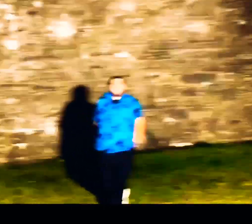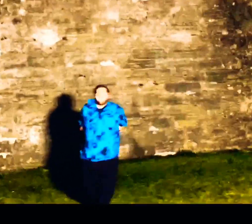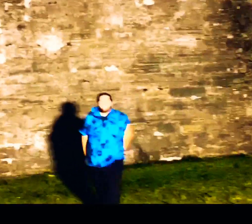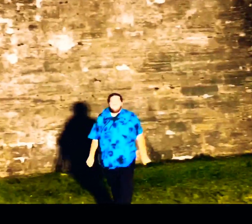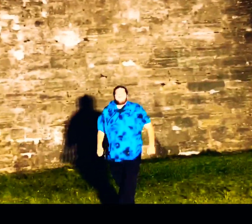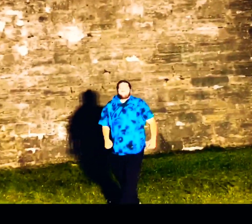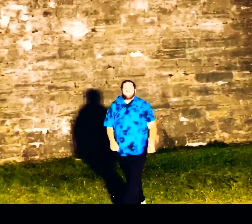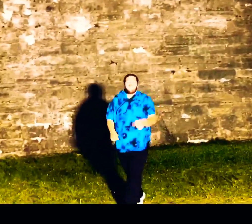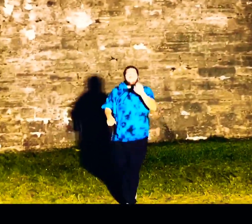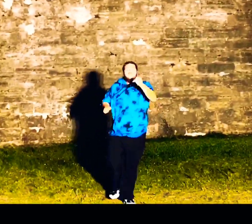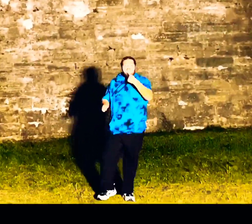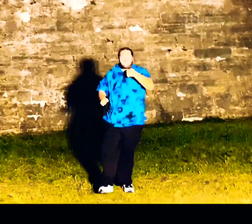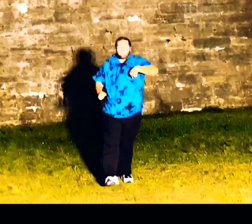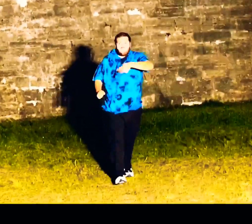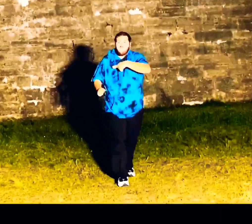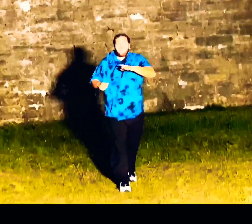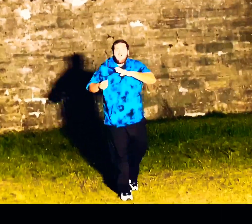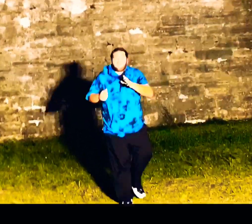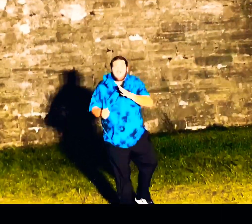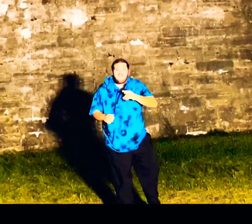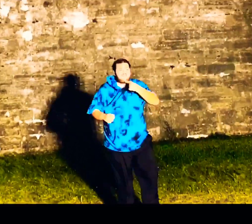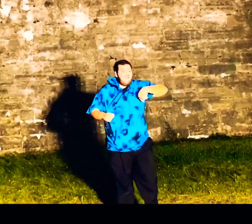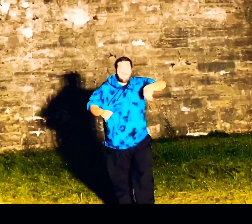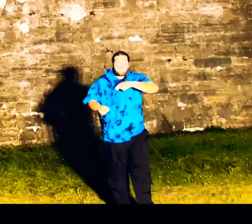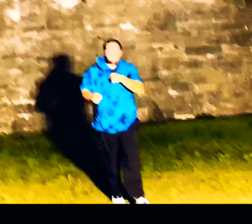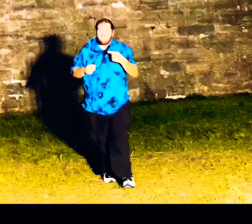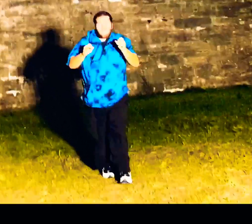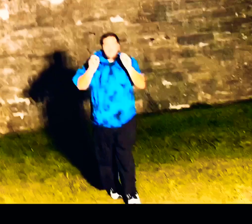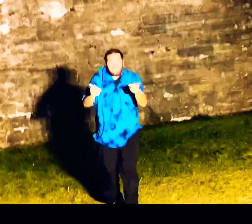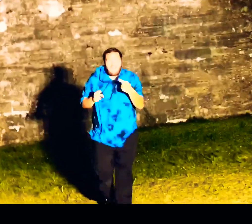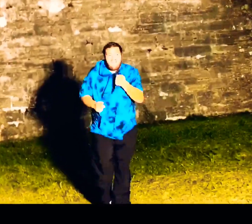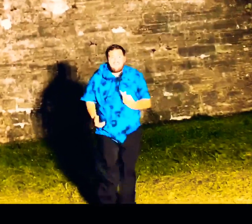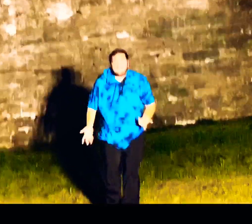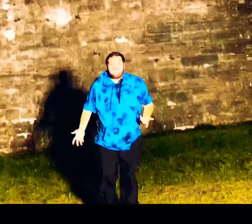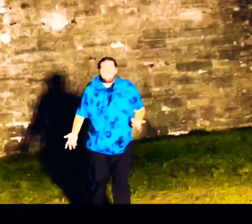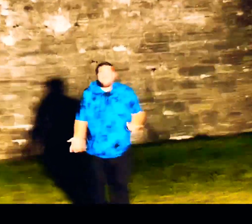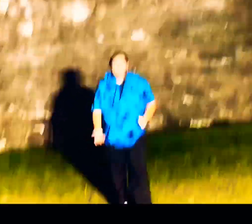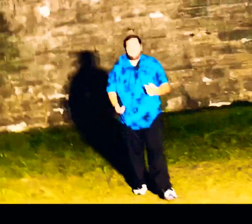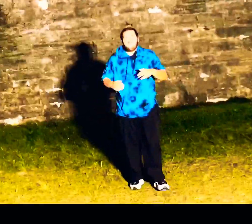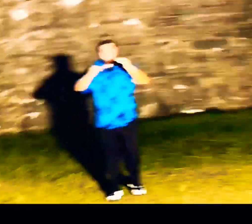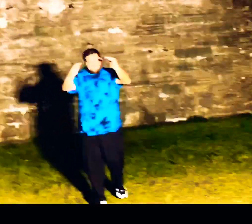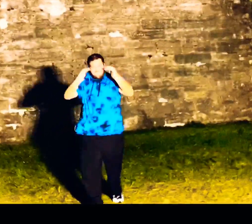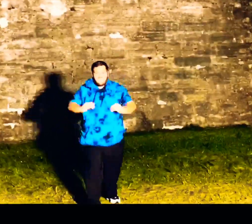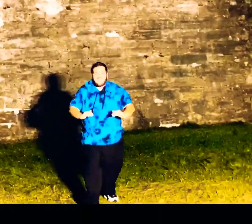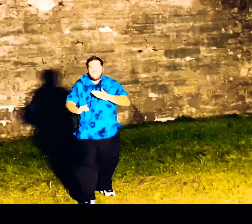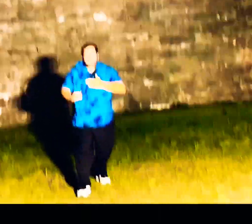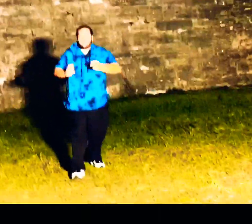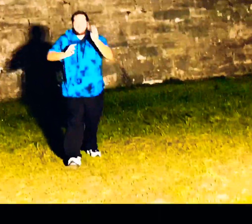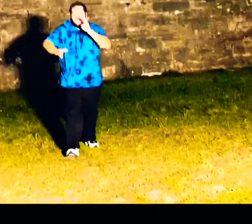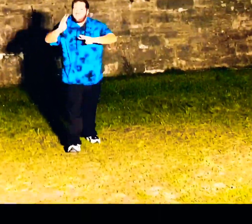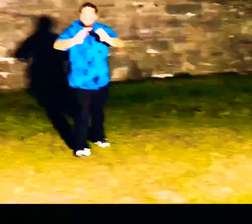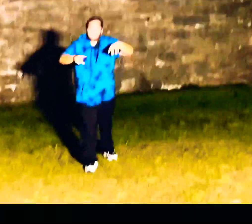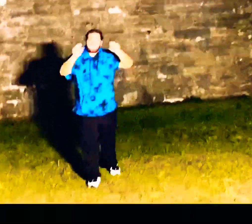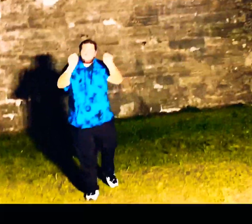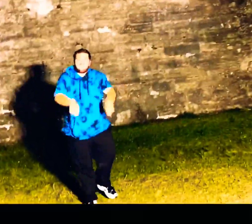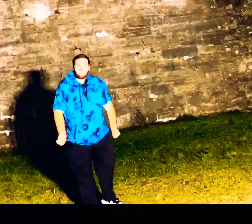tell me we're alright tell me we're okay bring down my, level of concern